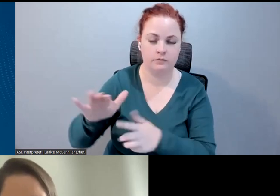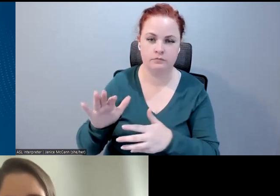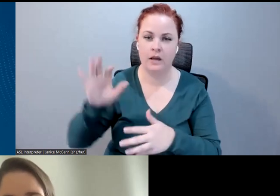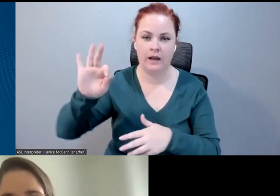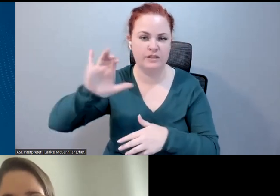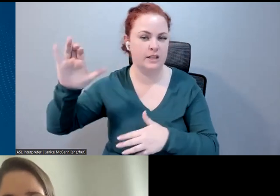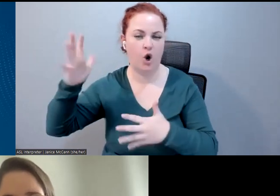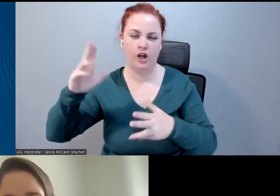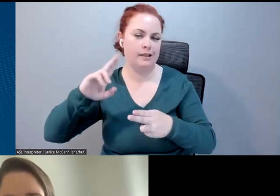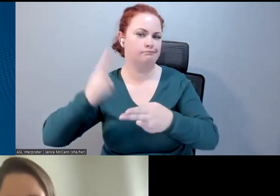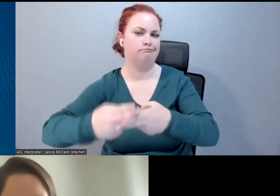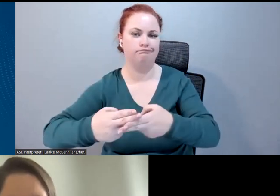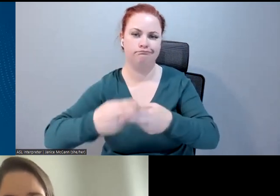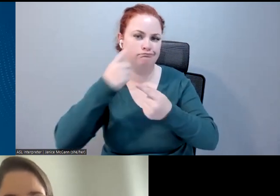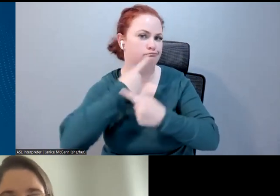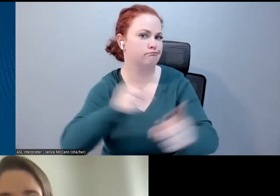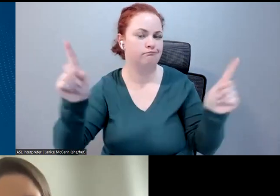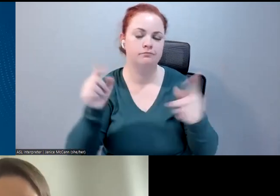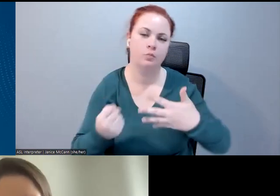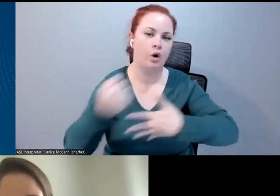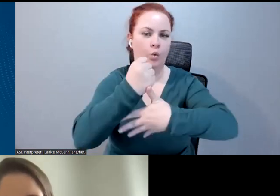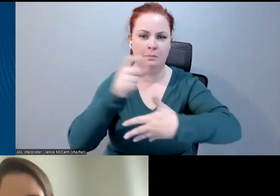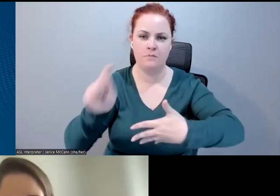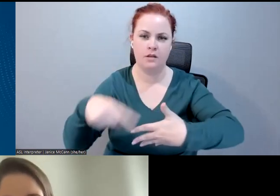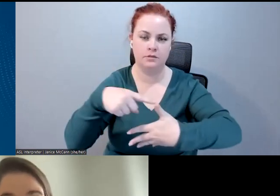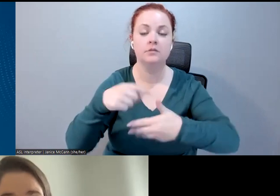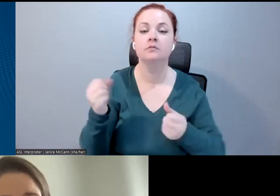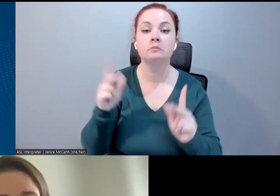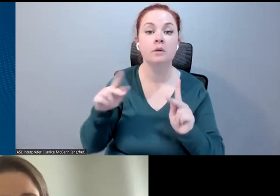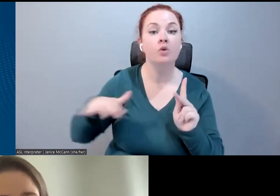set, and I think a lot of people in the community agree with